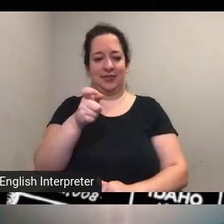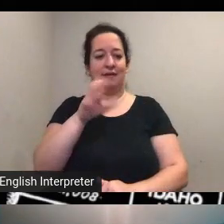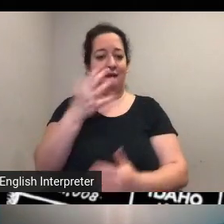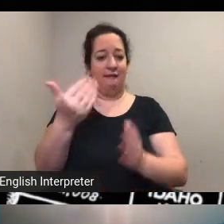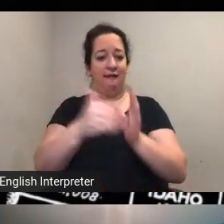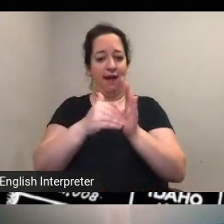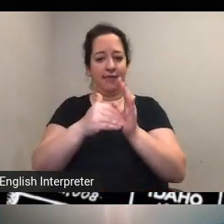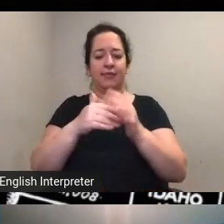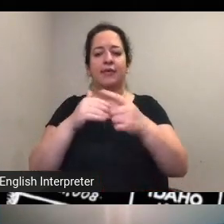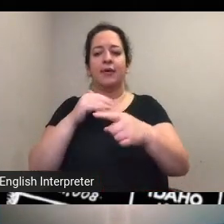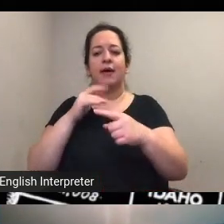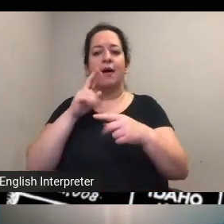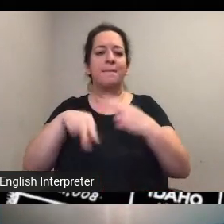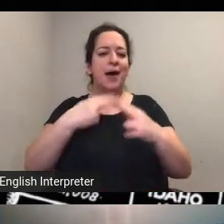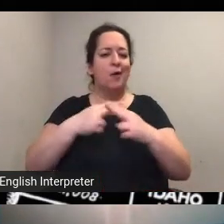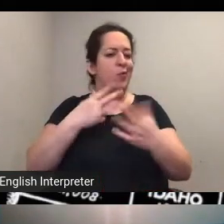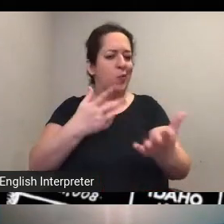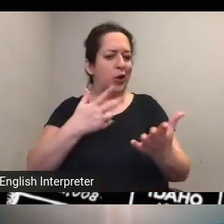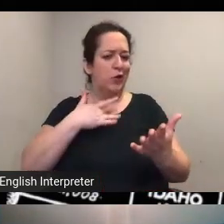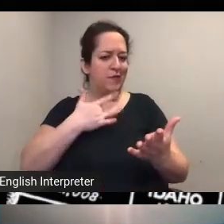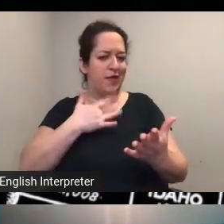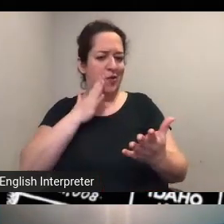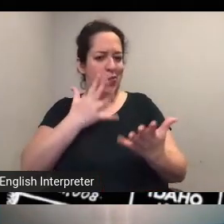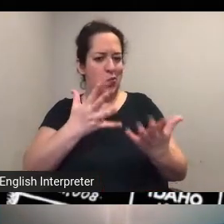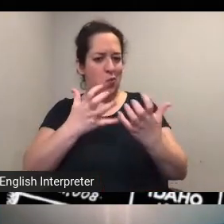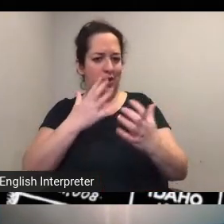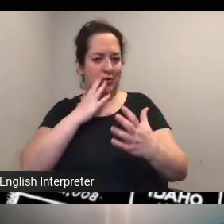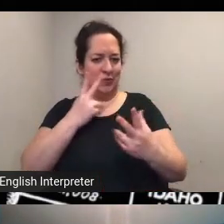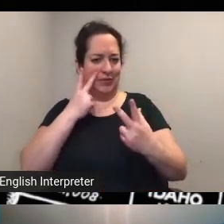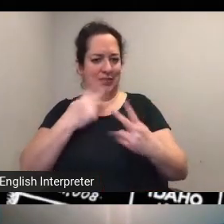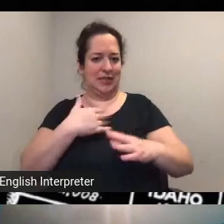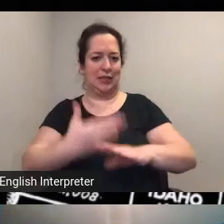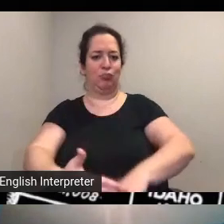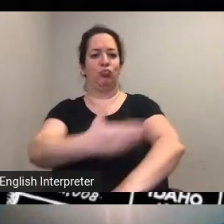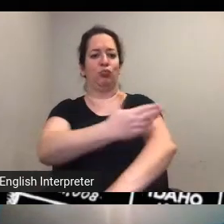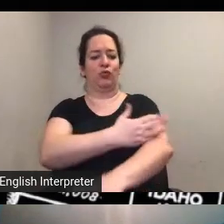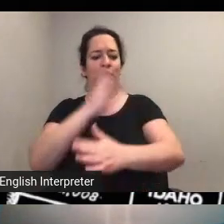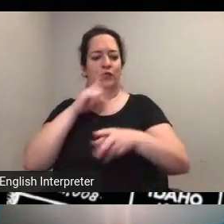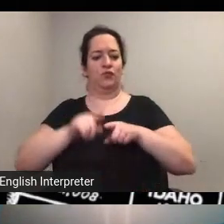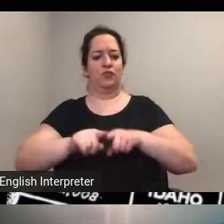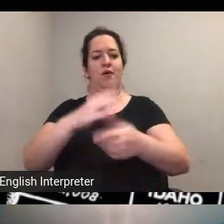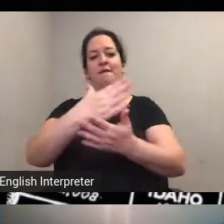uh you'd like to see improved in this during the phase two part